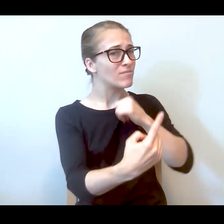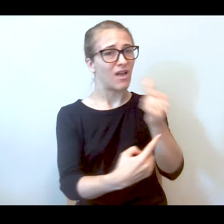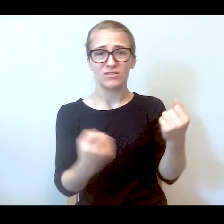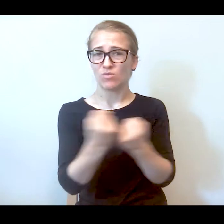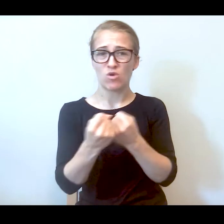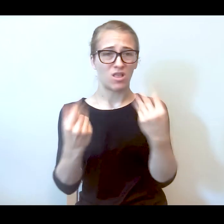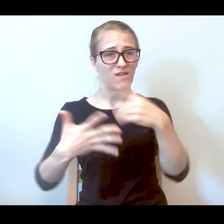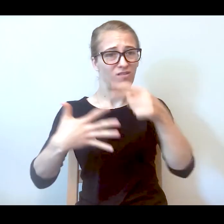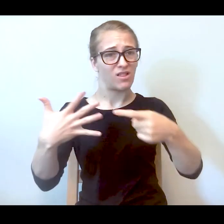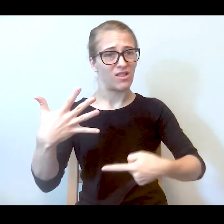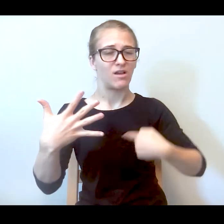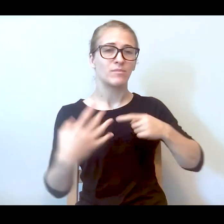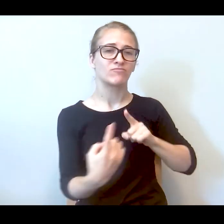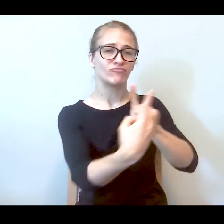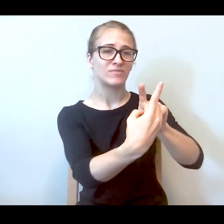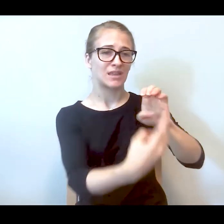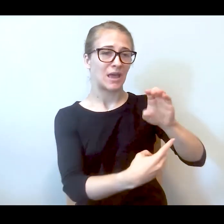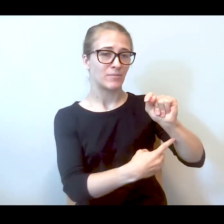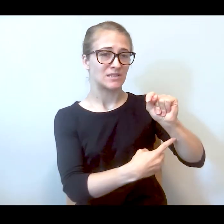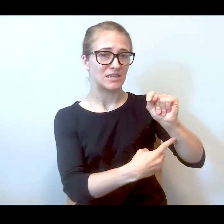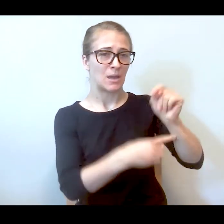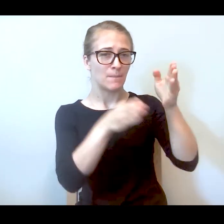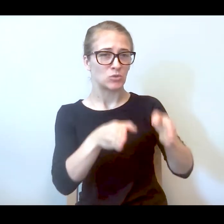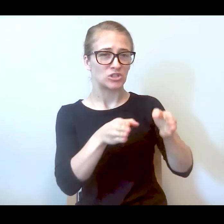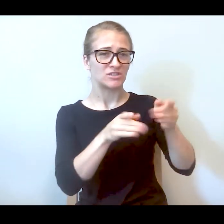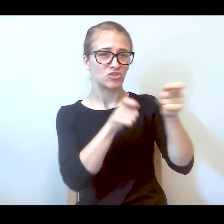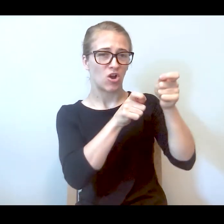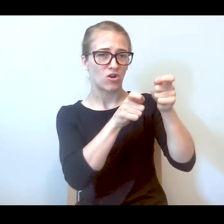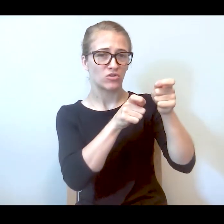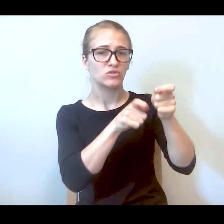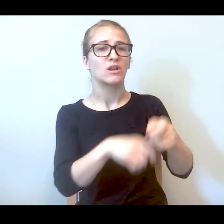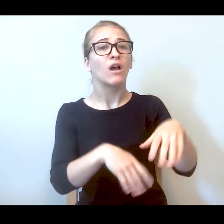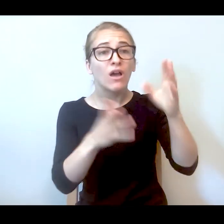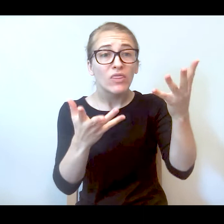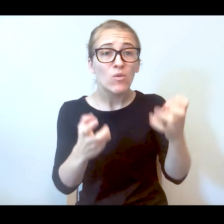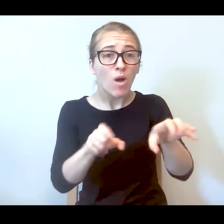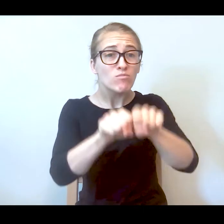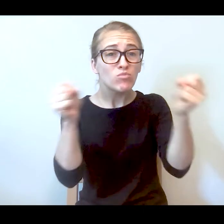things. I go to the EMT person in charge and I said they want to break my door, she's like, whatever